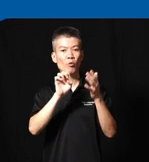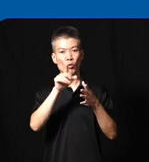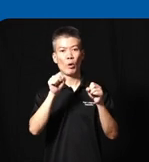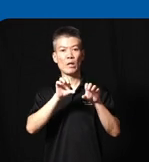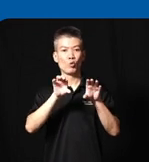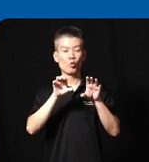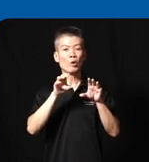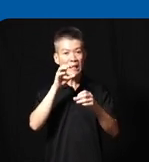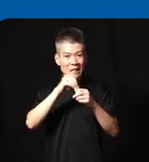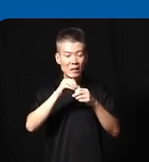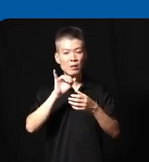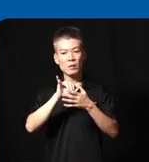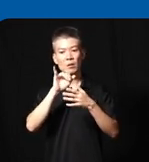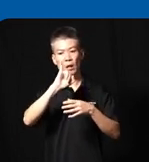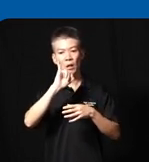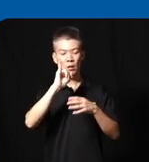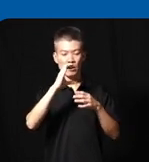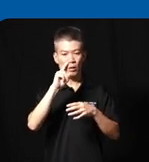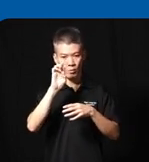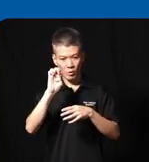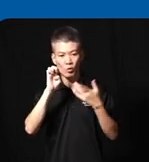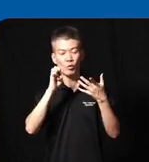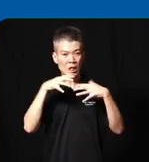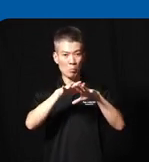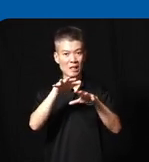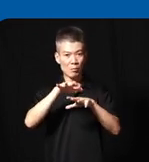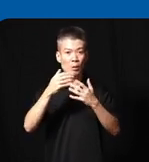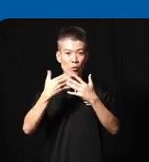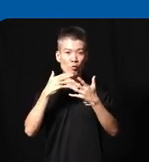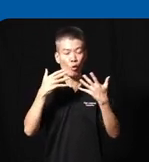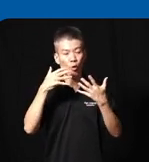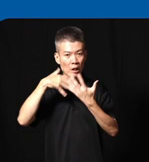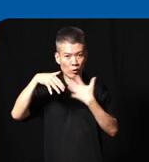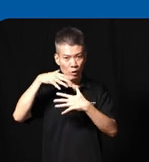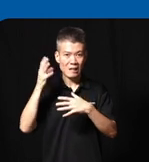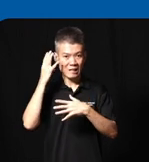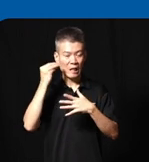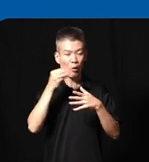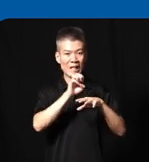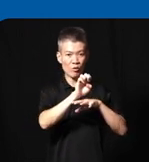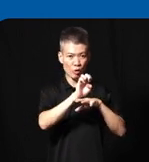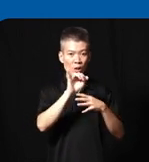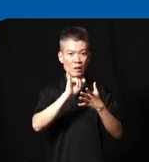want to do in the IQ immersive space with all the interaction sounds and effects so that's generally